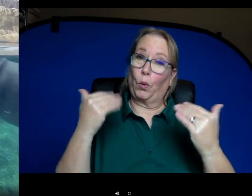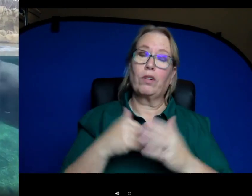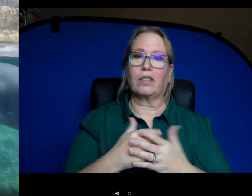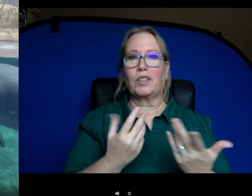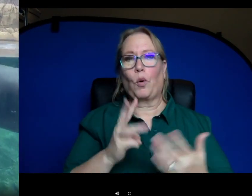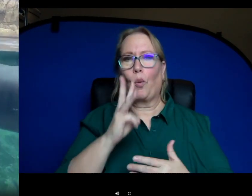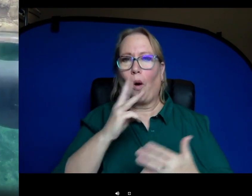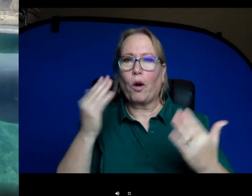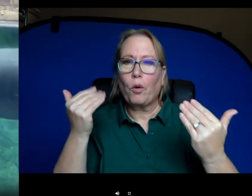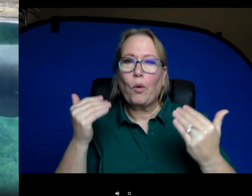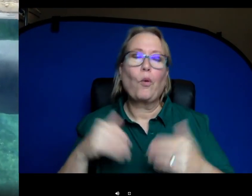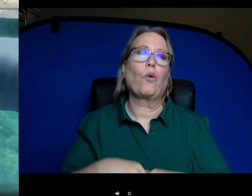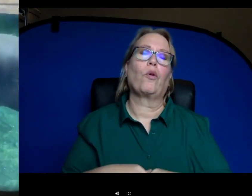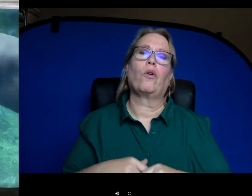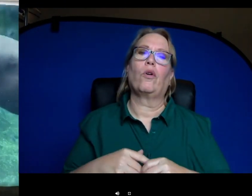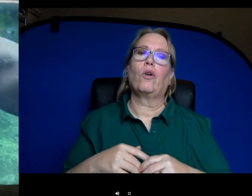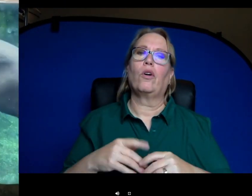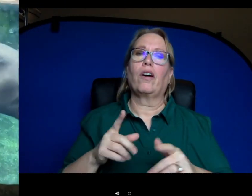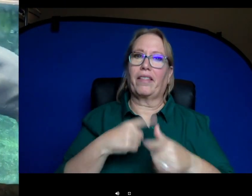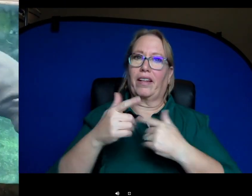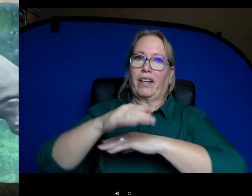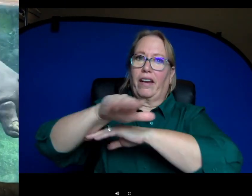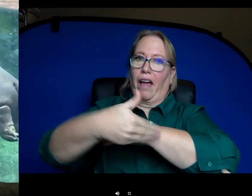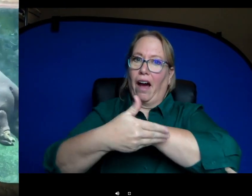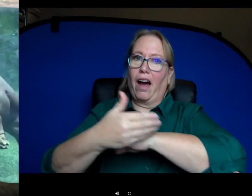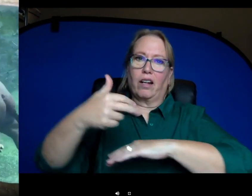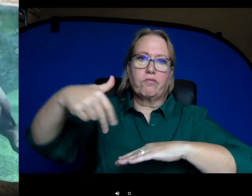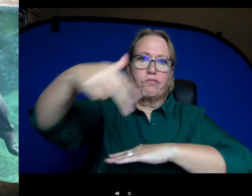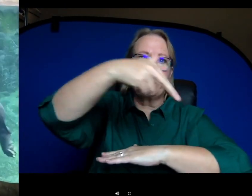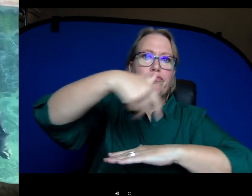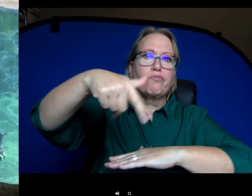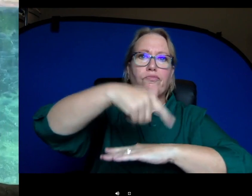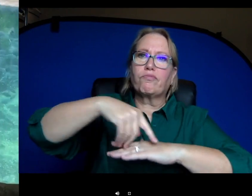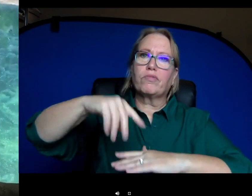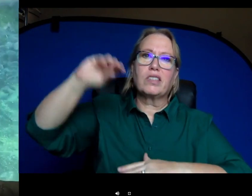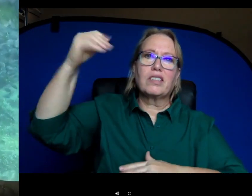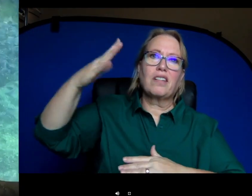and then come out on land to graze for grass at night uh when the sun isn't so bad